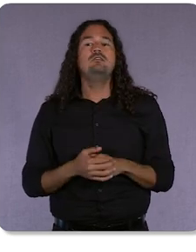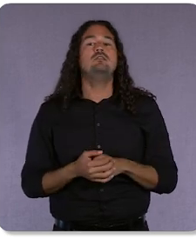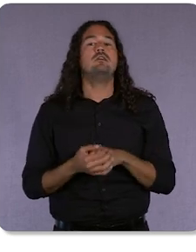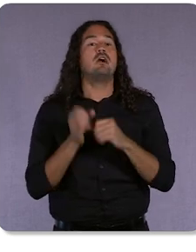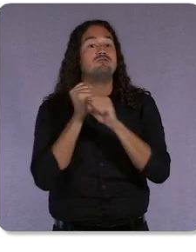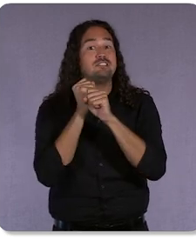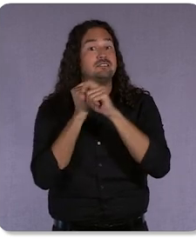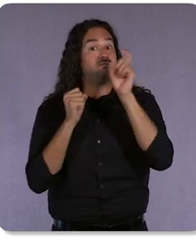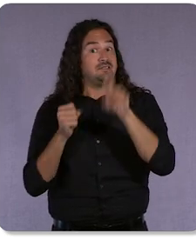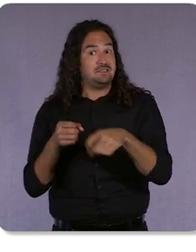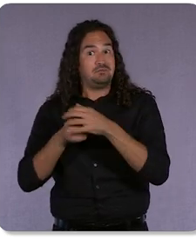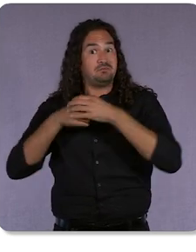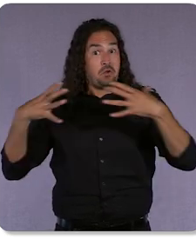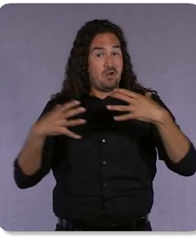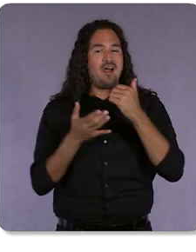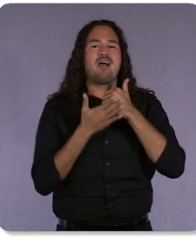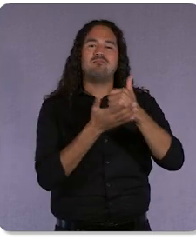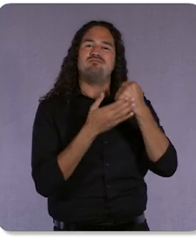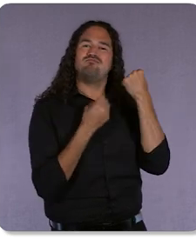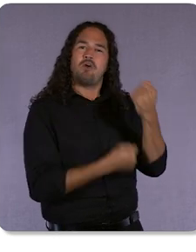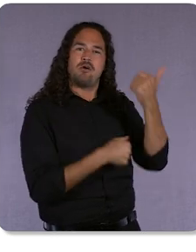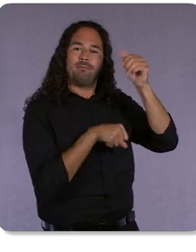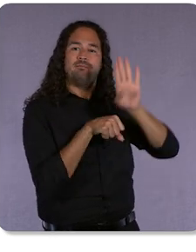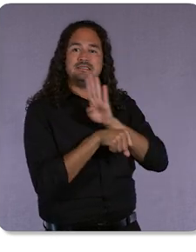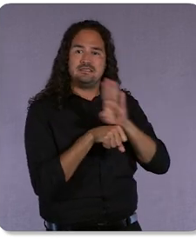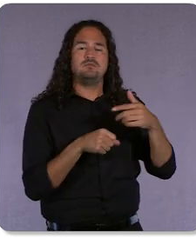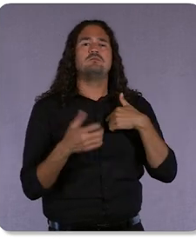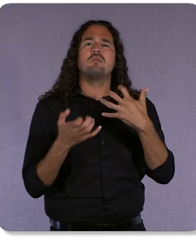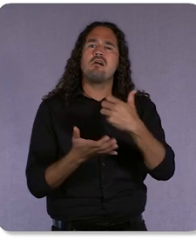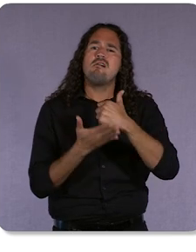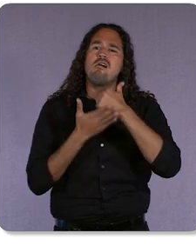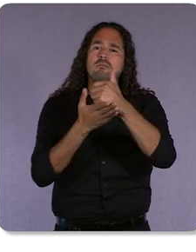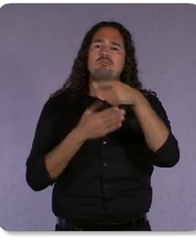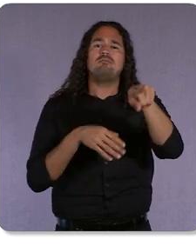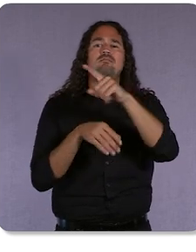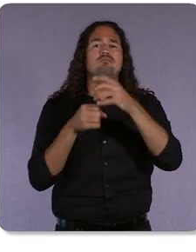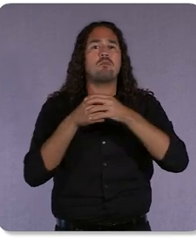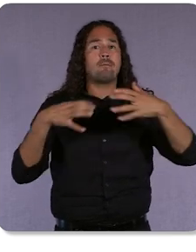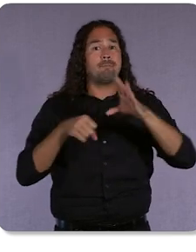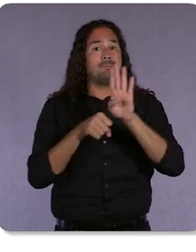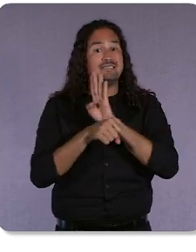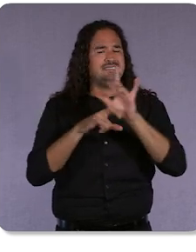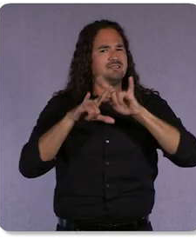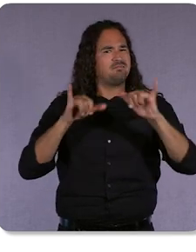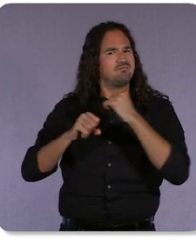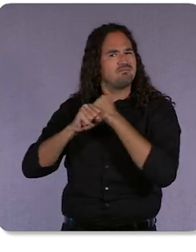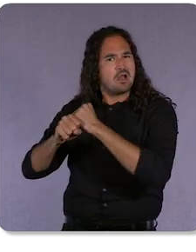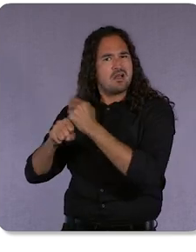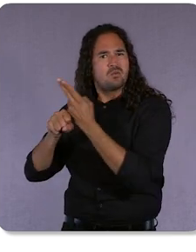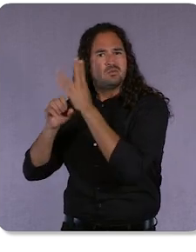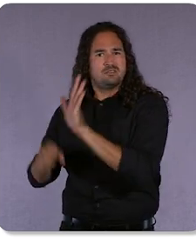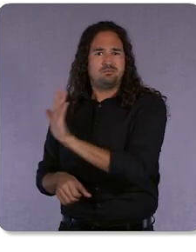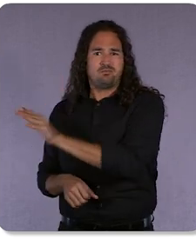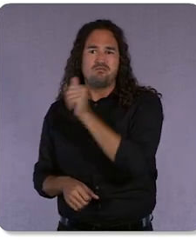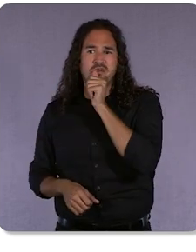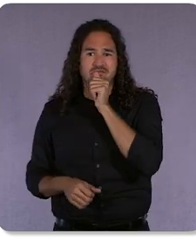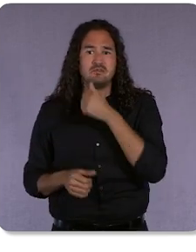We want to enable you to grow your business while guarding user privacy. I’m here to talk about how we can work together to do more with the consented data you have.